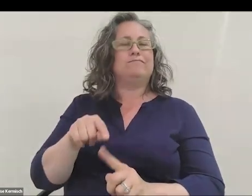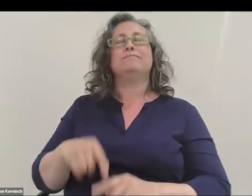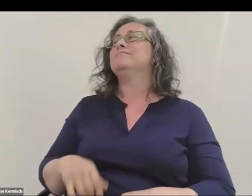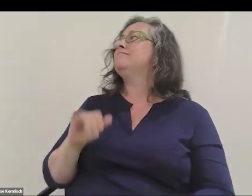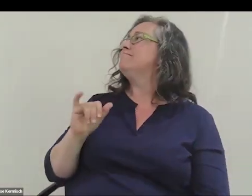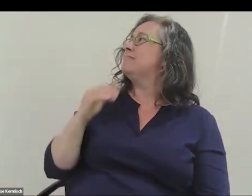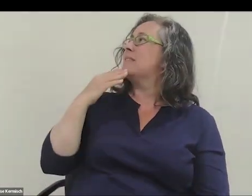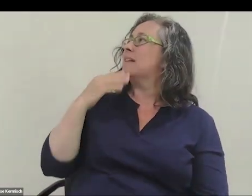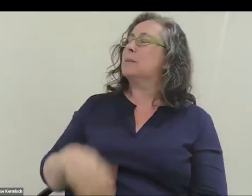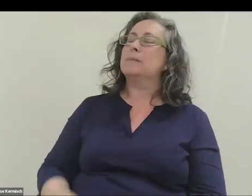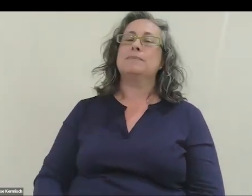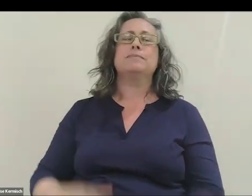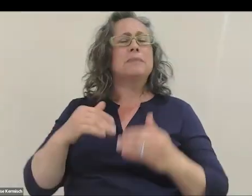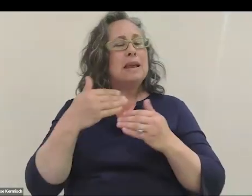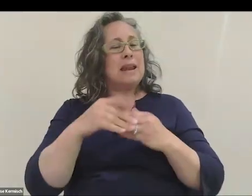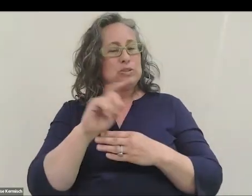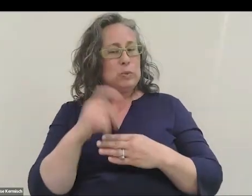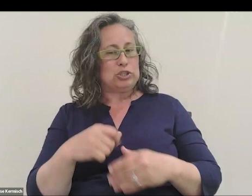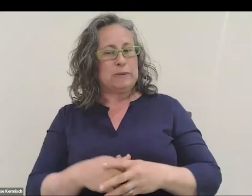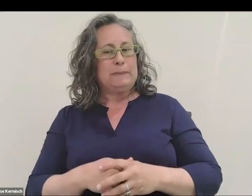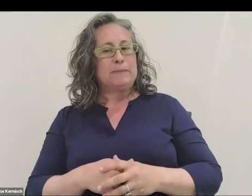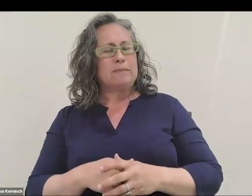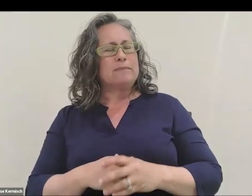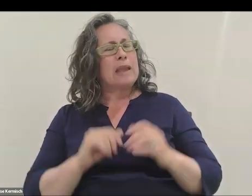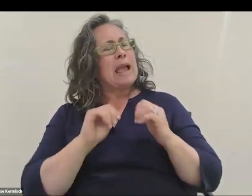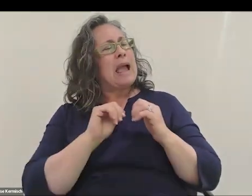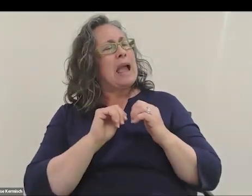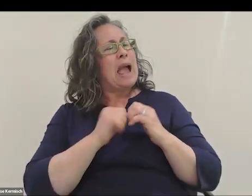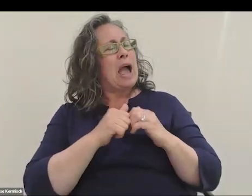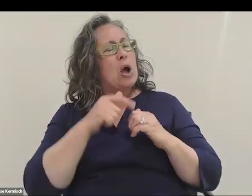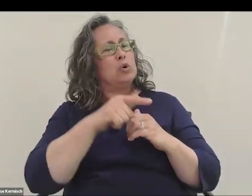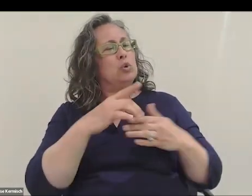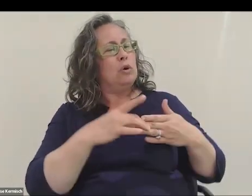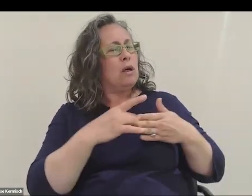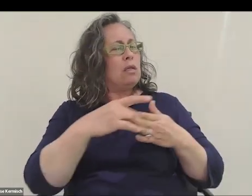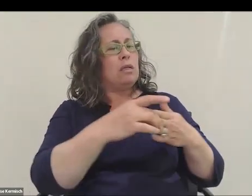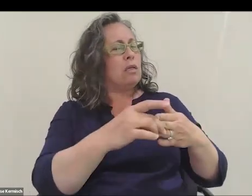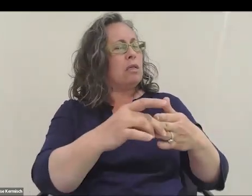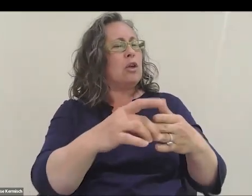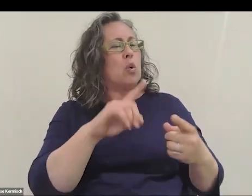Thank you. The next question I have is, how did you navigate it when you were feeling